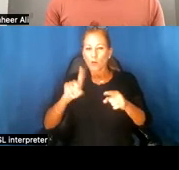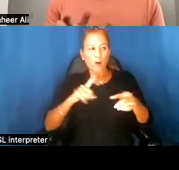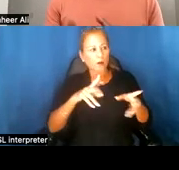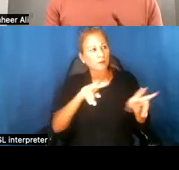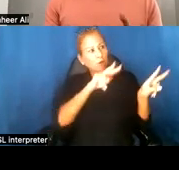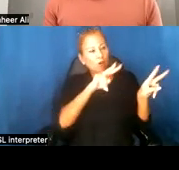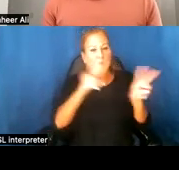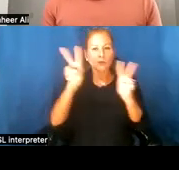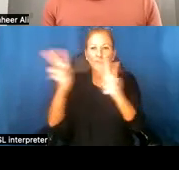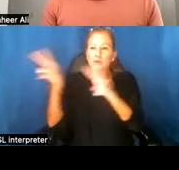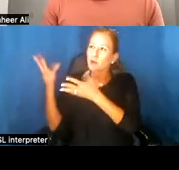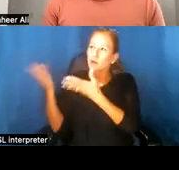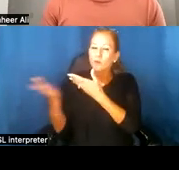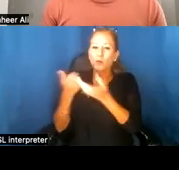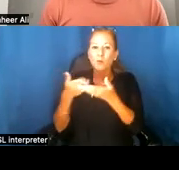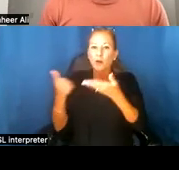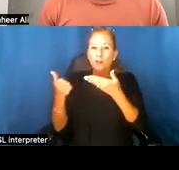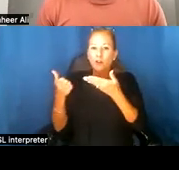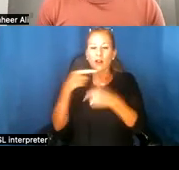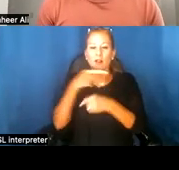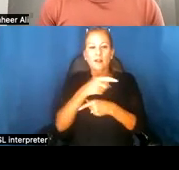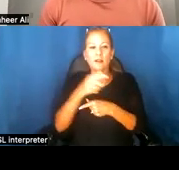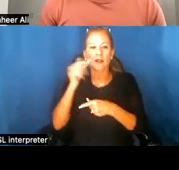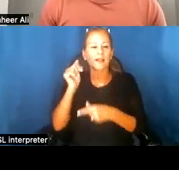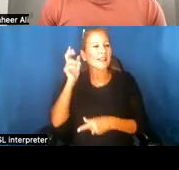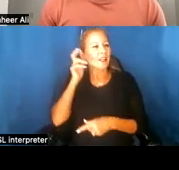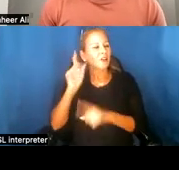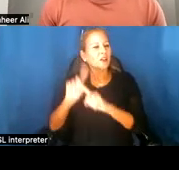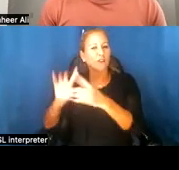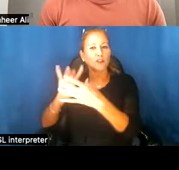or what piece of art they were facing, they would hear different stories from different